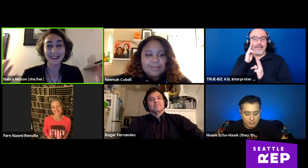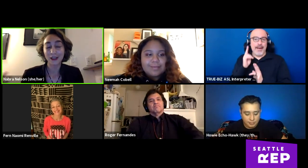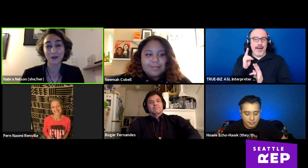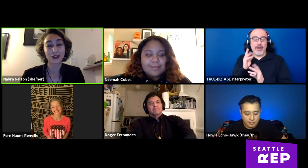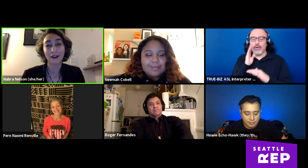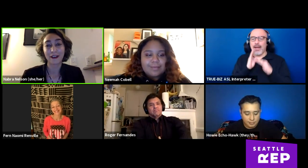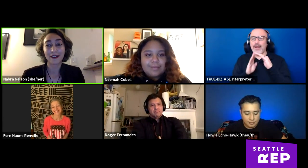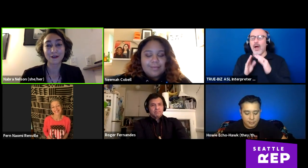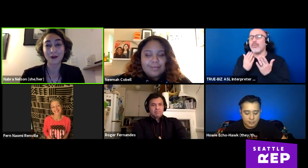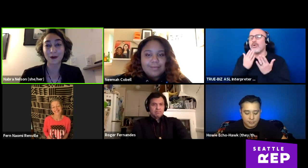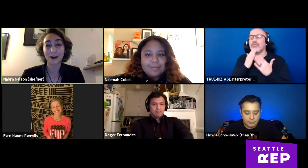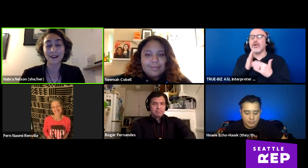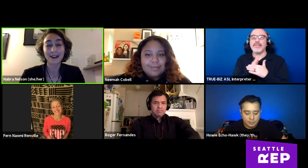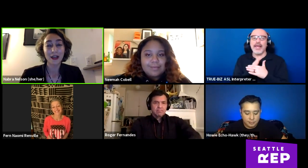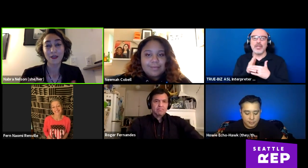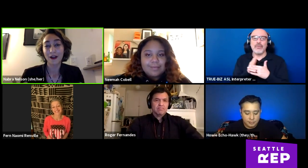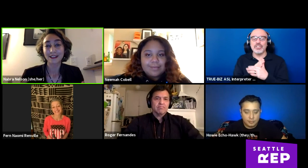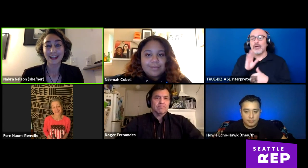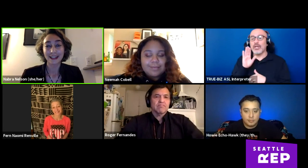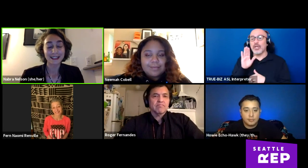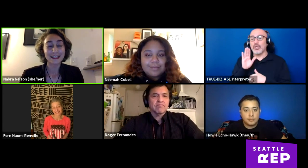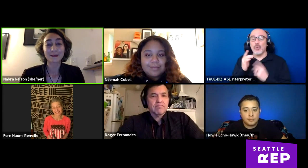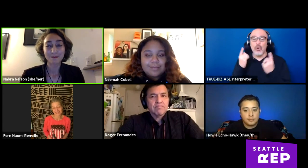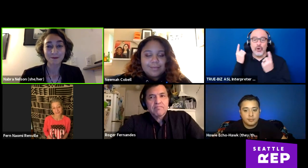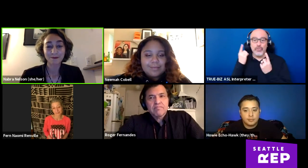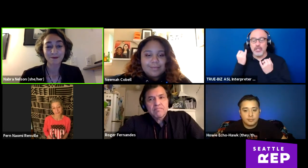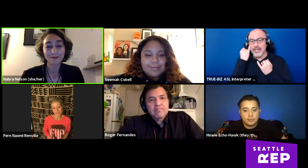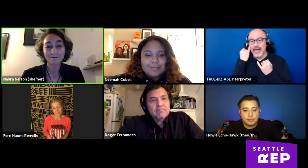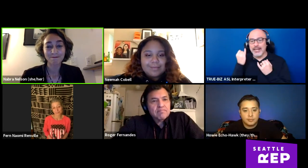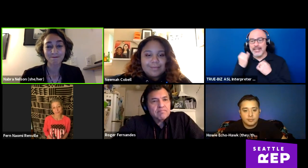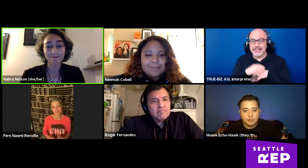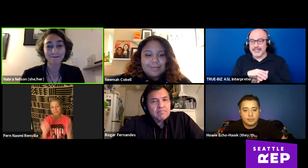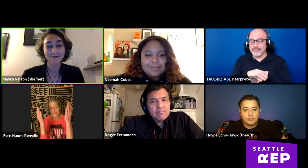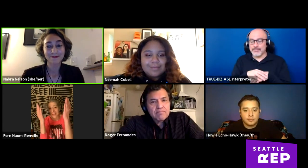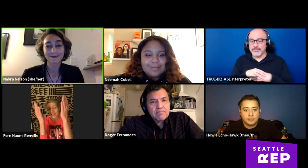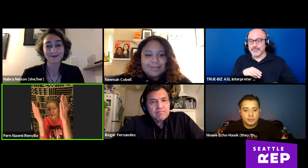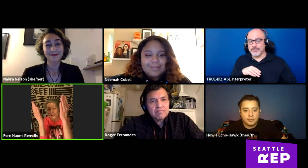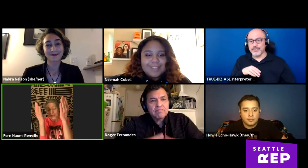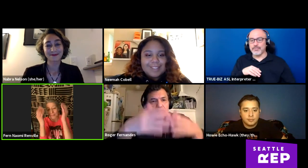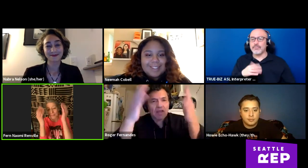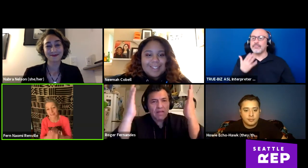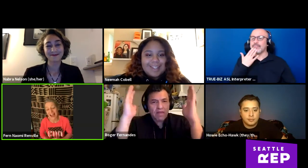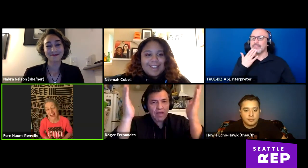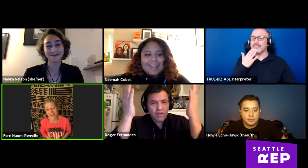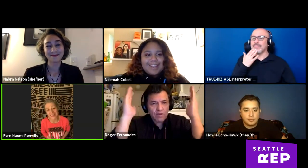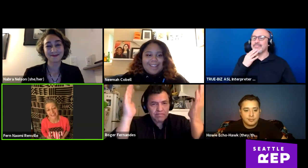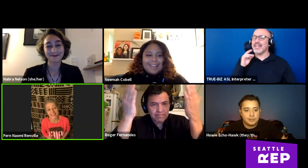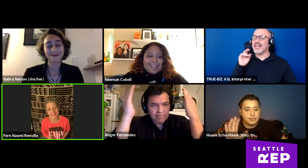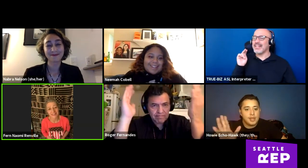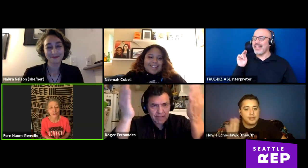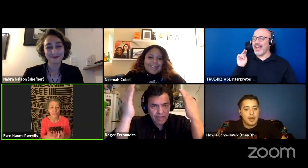and thank you for sharing all of your thoughts and ideas. Thank you, Nabra, for having us.